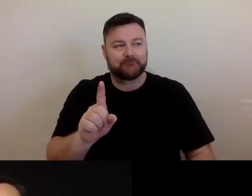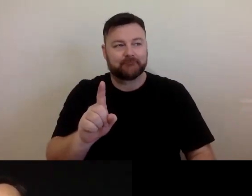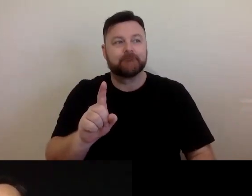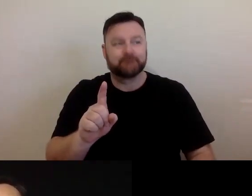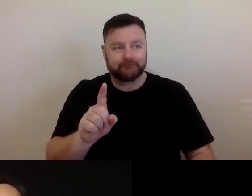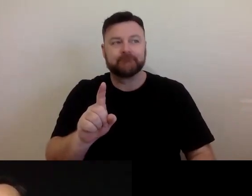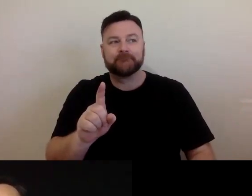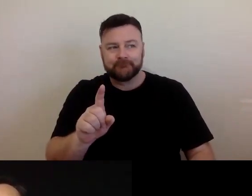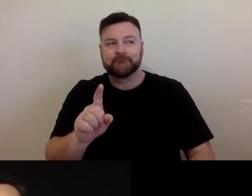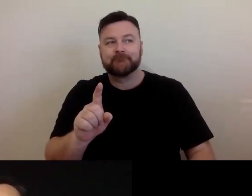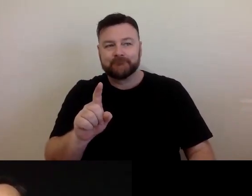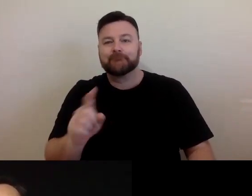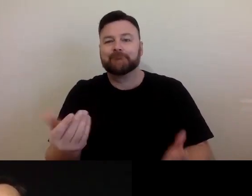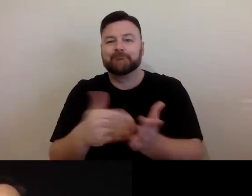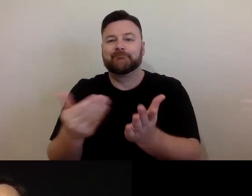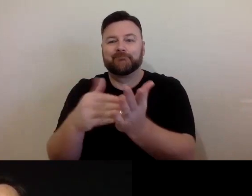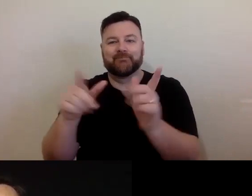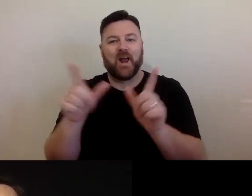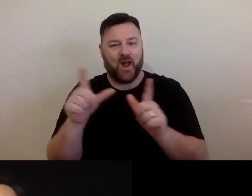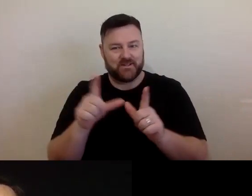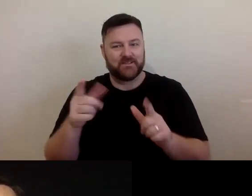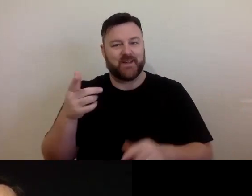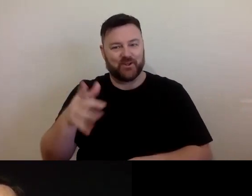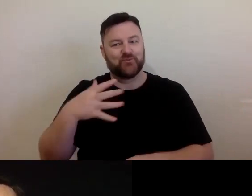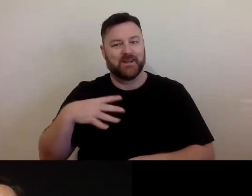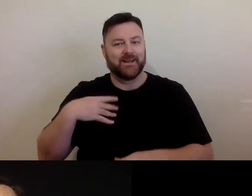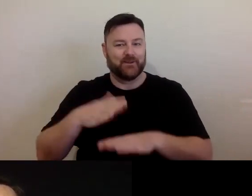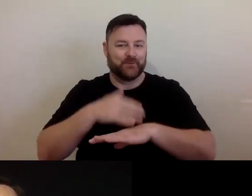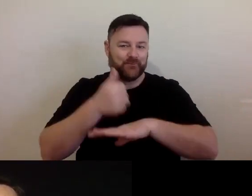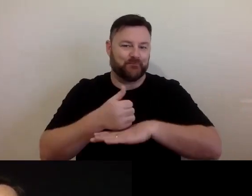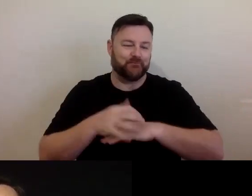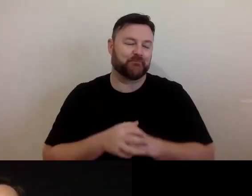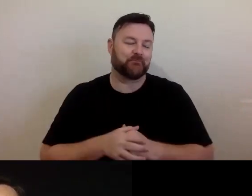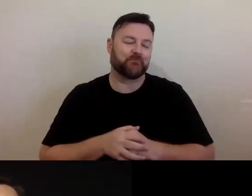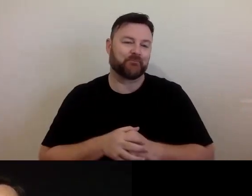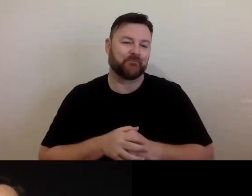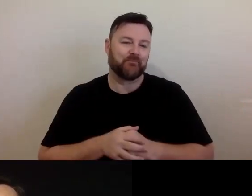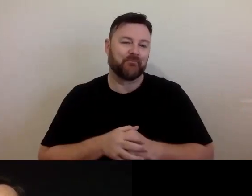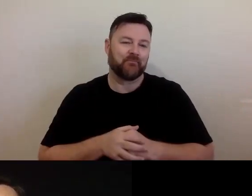other licensing arrangements you might need to place. One option may